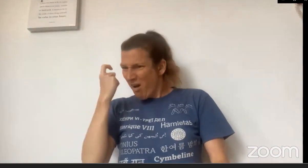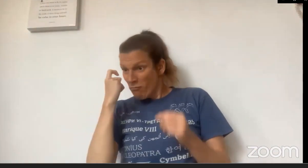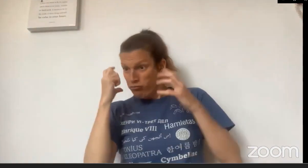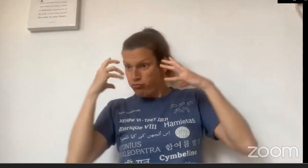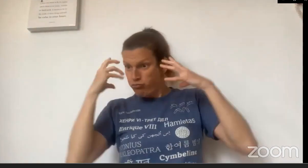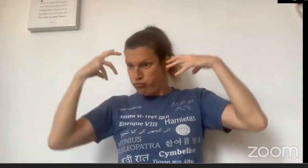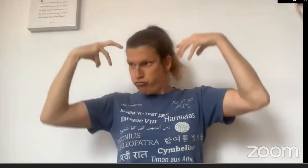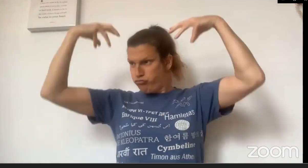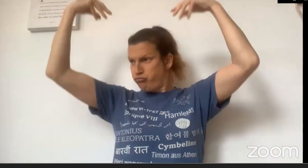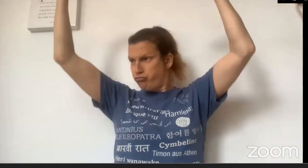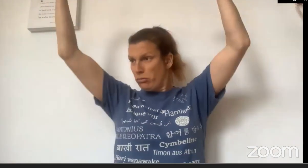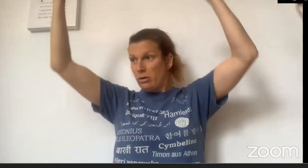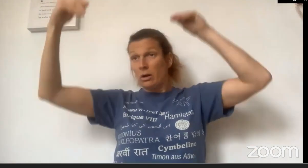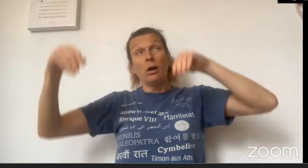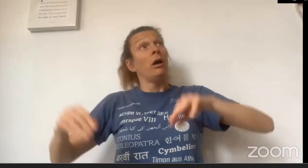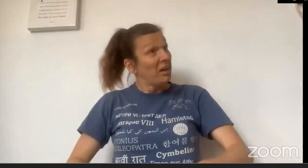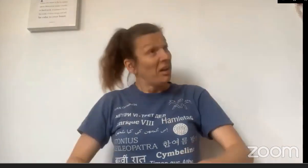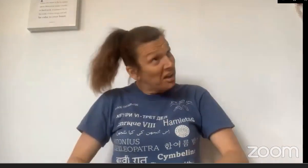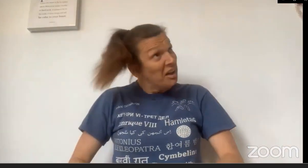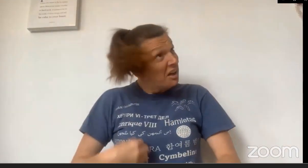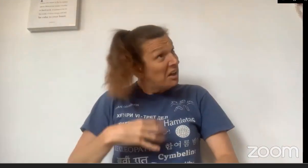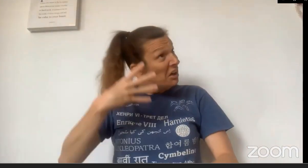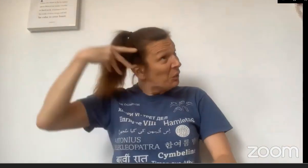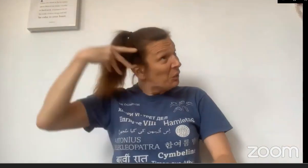I'm sure before they were much smaller!"